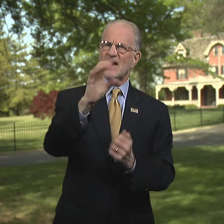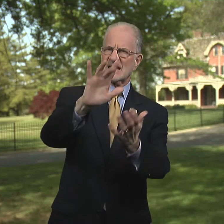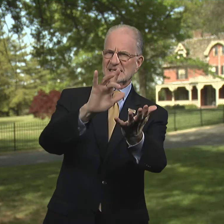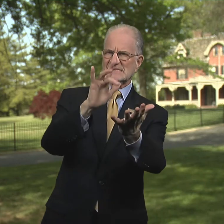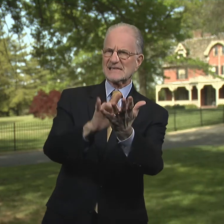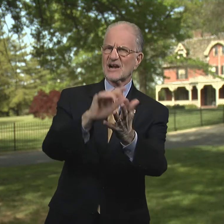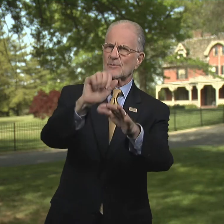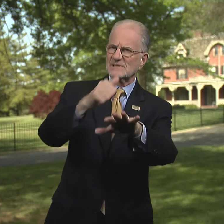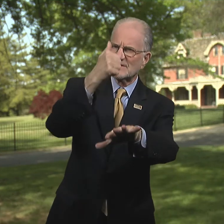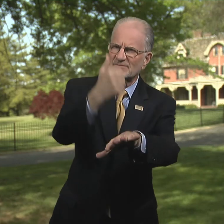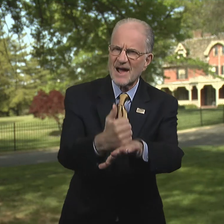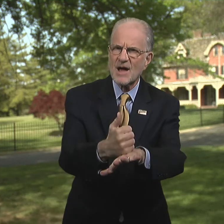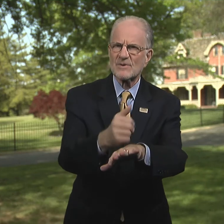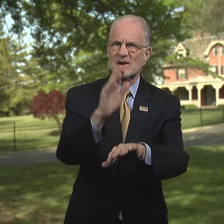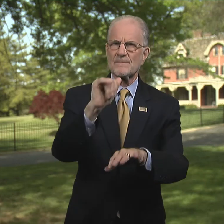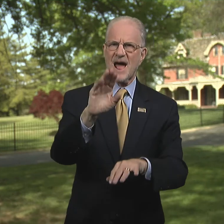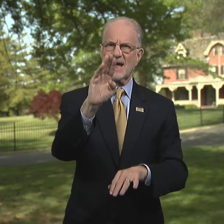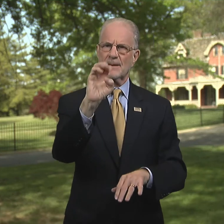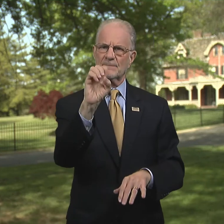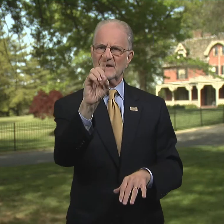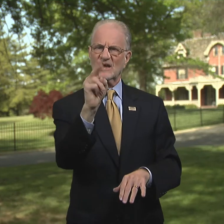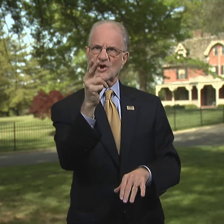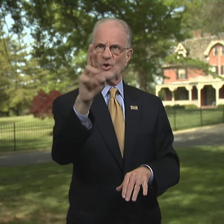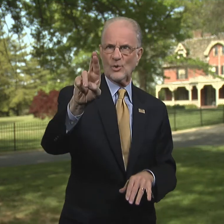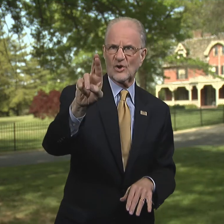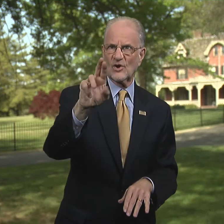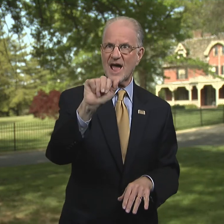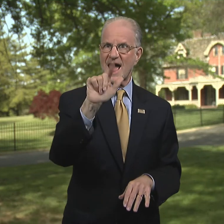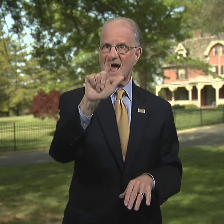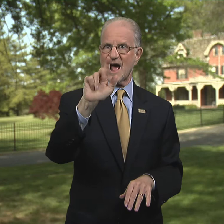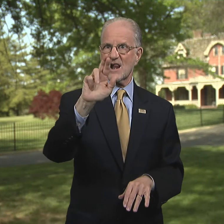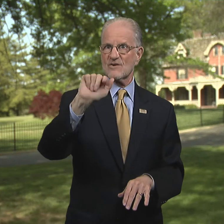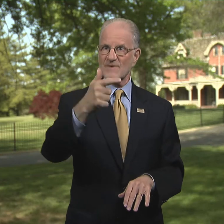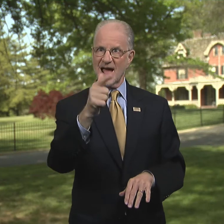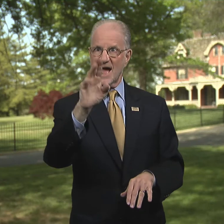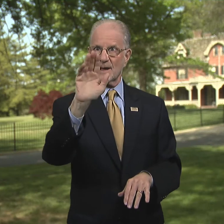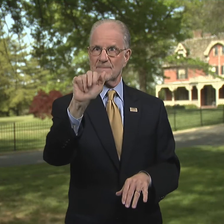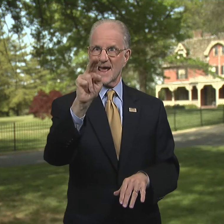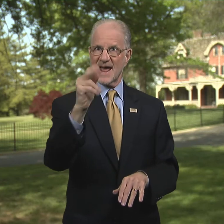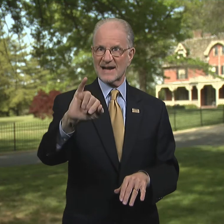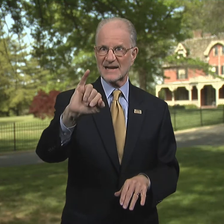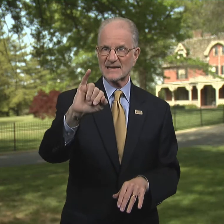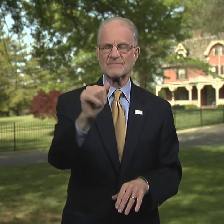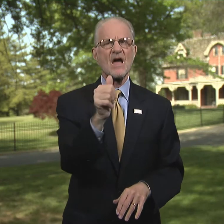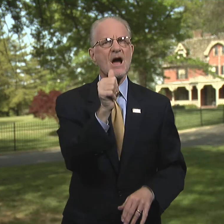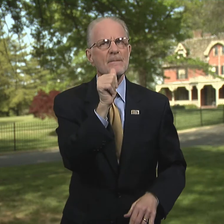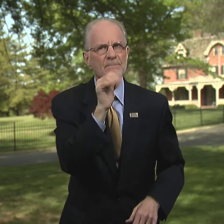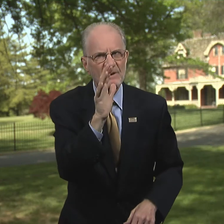The Center was founded by Bedour al Raqbani,